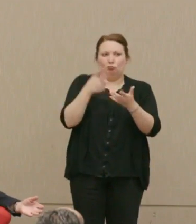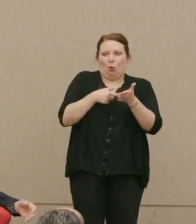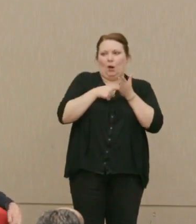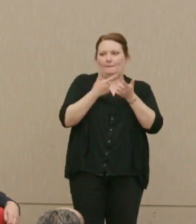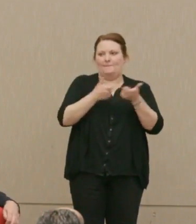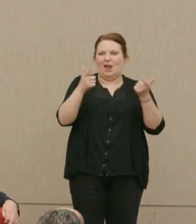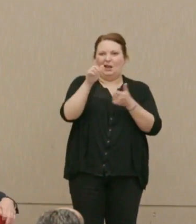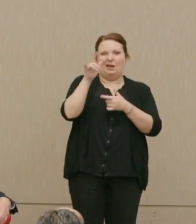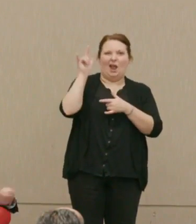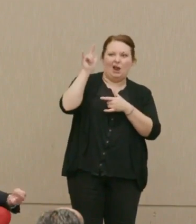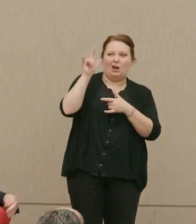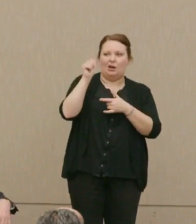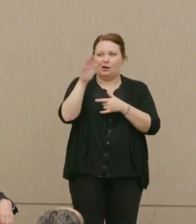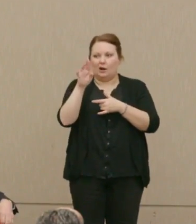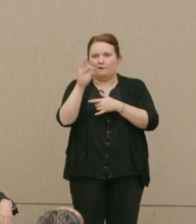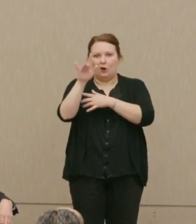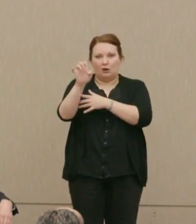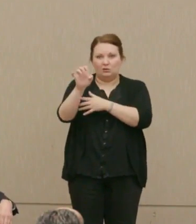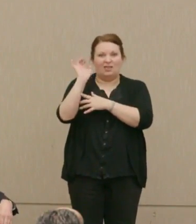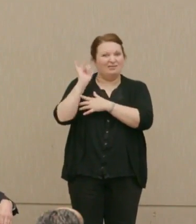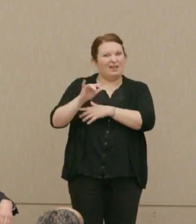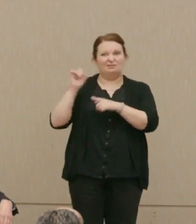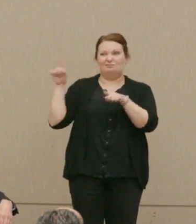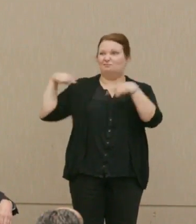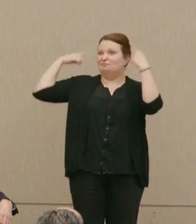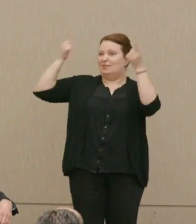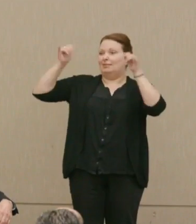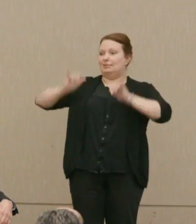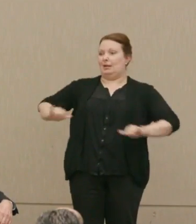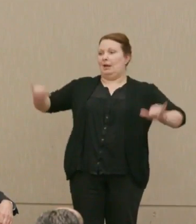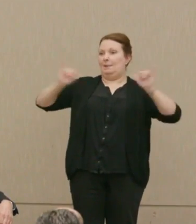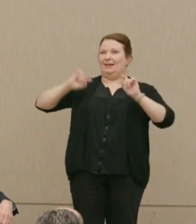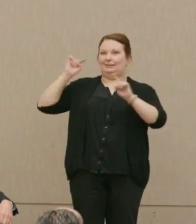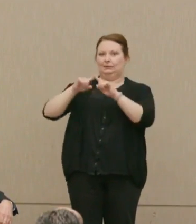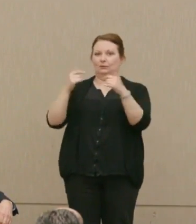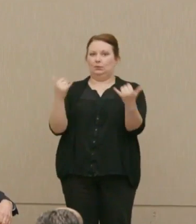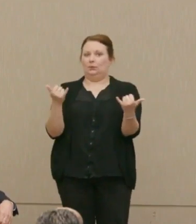That's been the case ever since this, actually, till now.